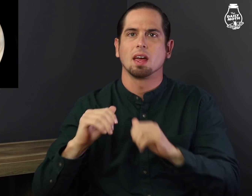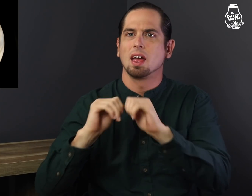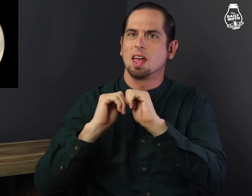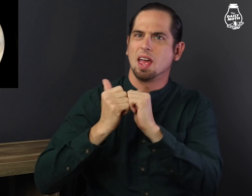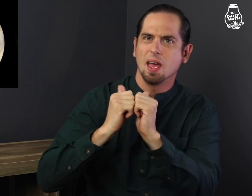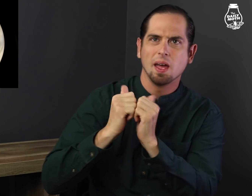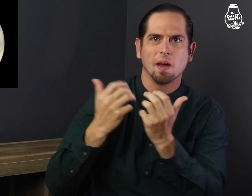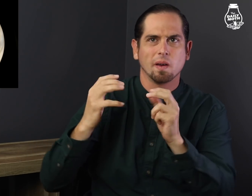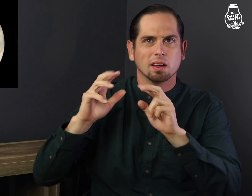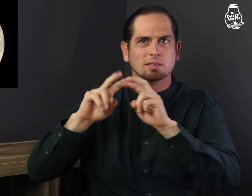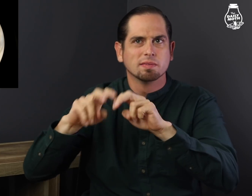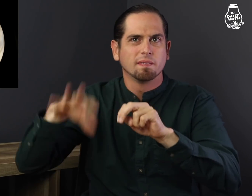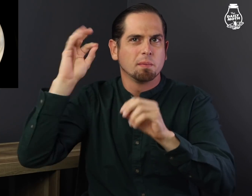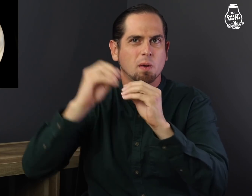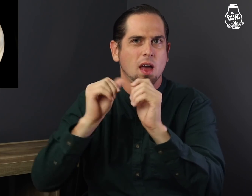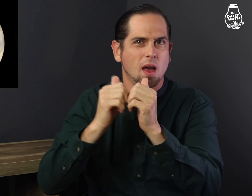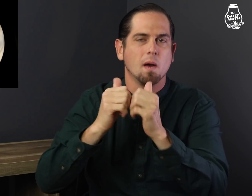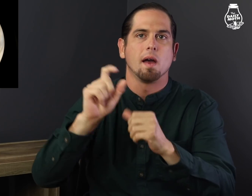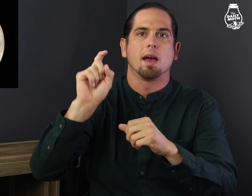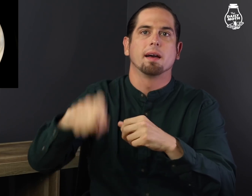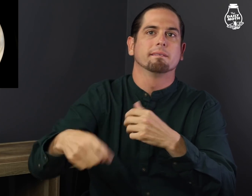How can we find more?